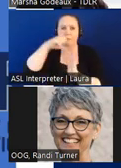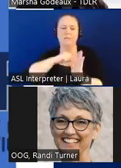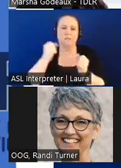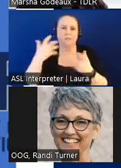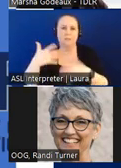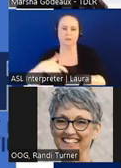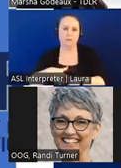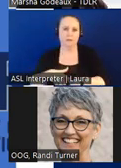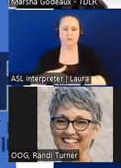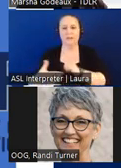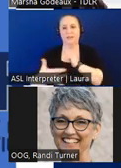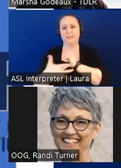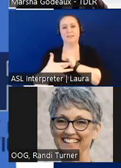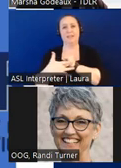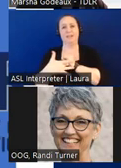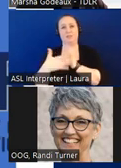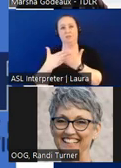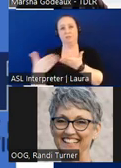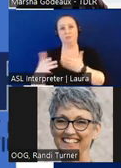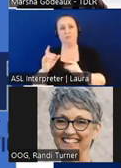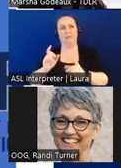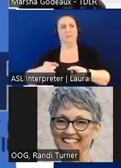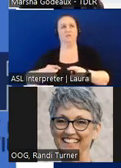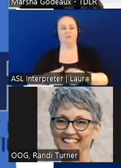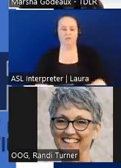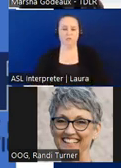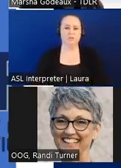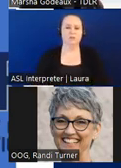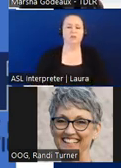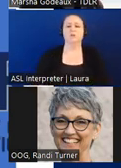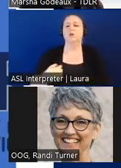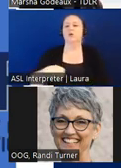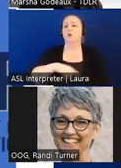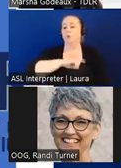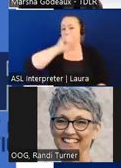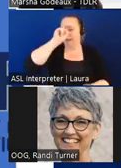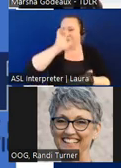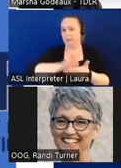technical memorandums that tdlr has issued so we believe that by locating the requirements into one